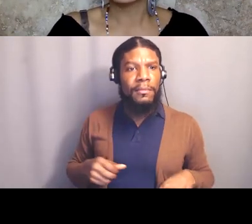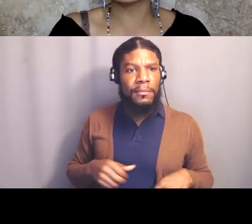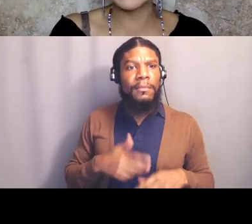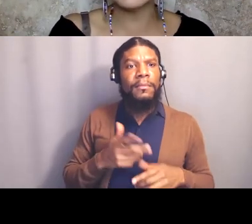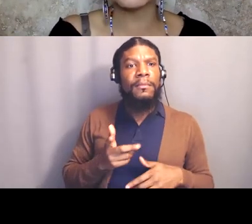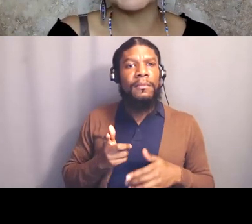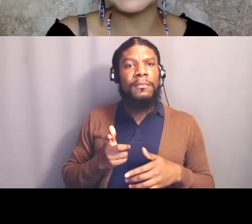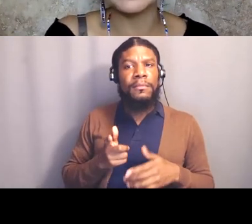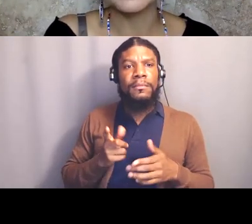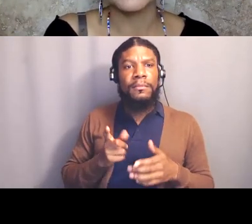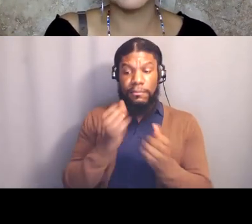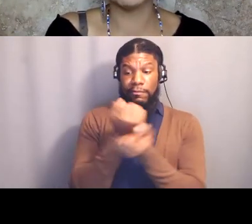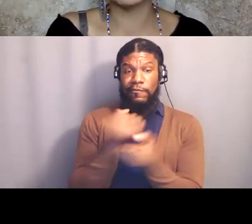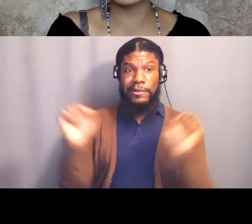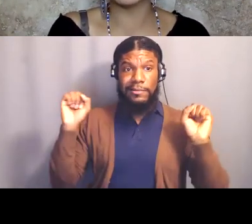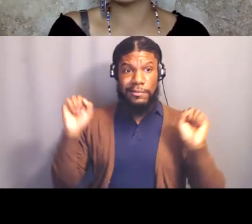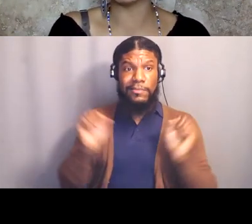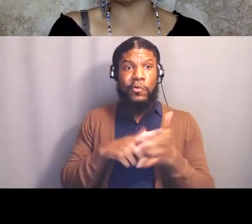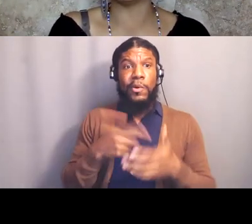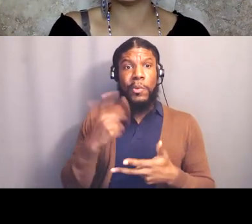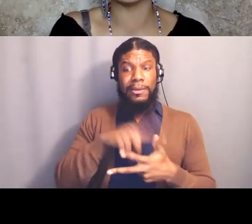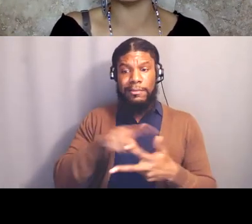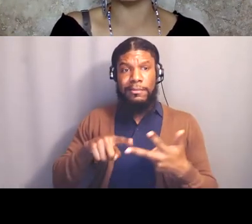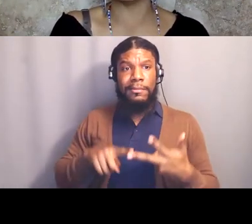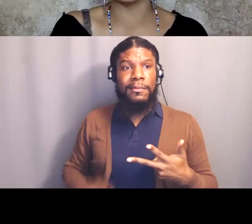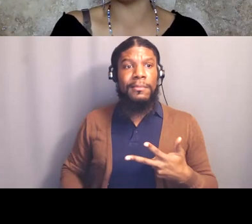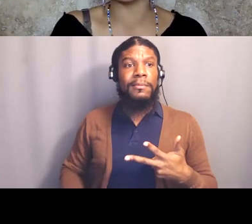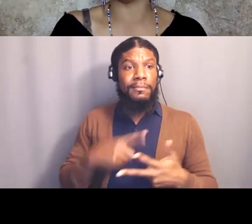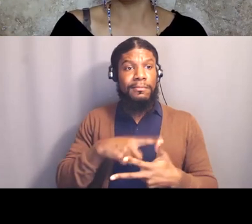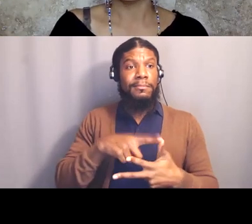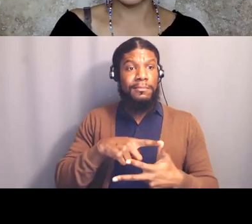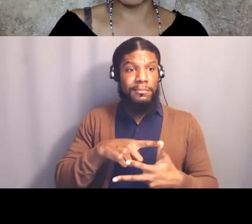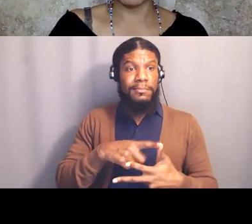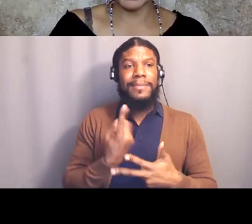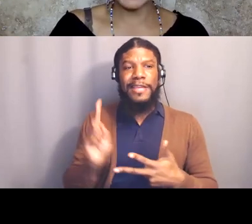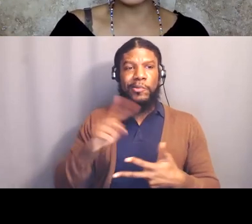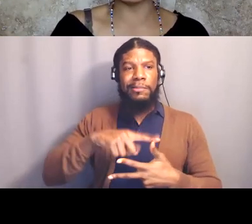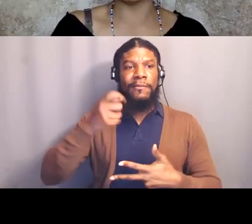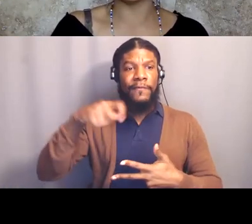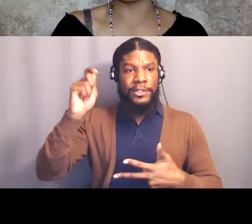so last week we talked about visioning, we talked about why it's important